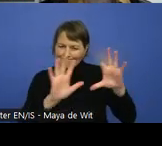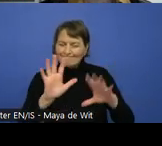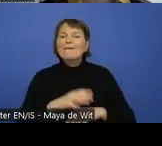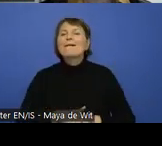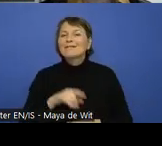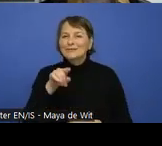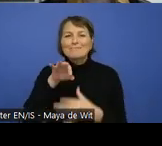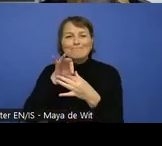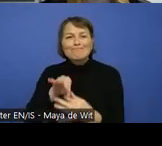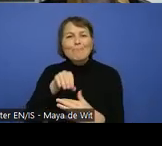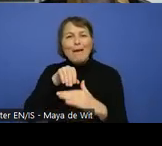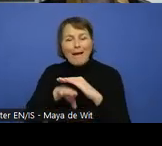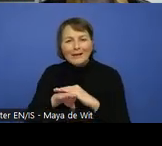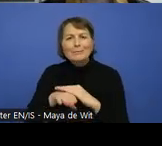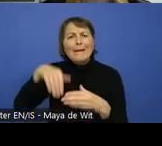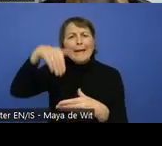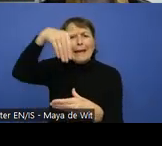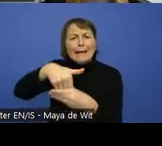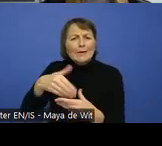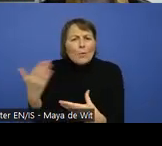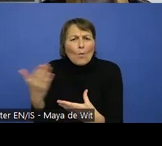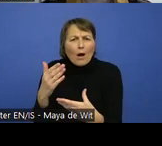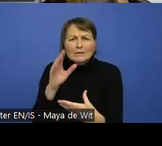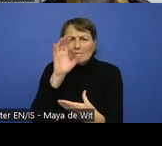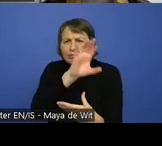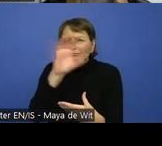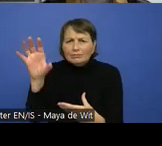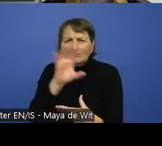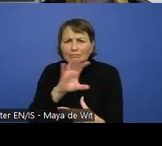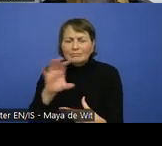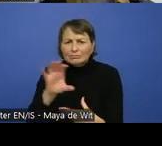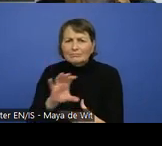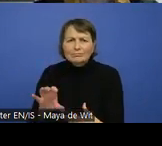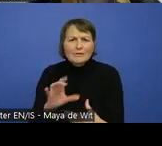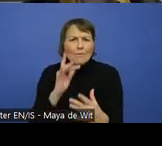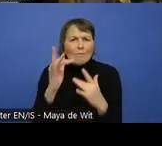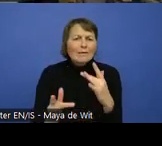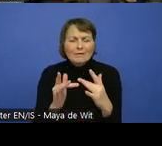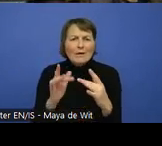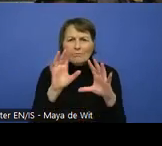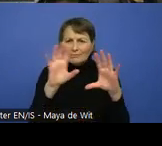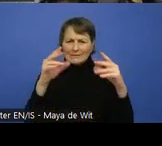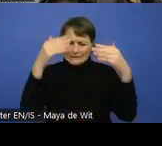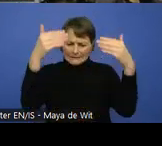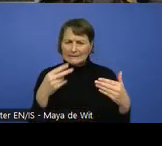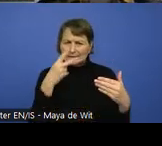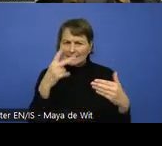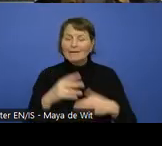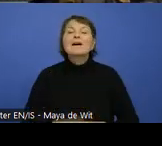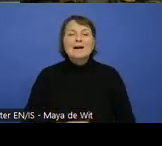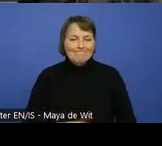web content and understanding, of course, the different standards and techniques.